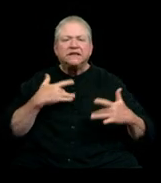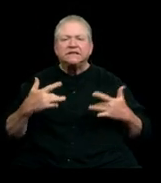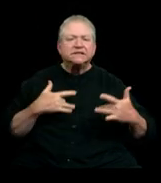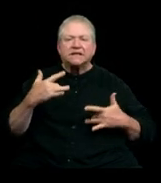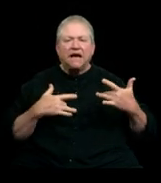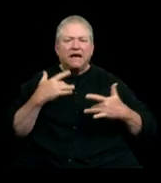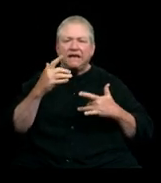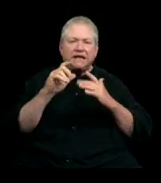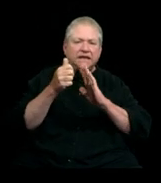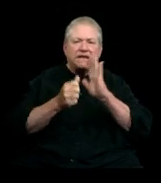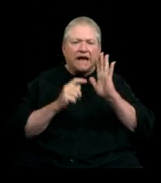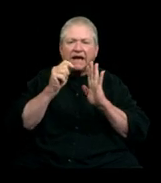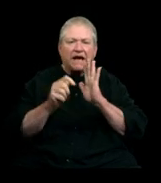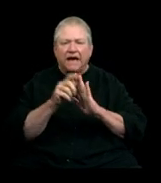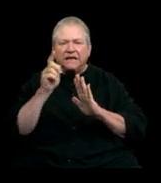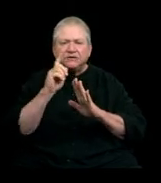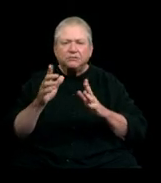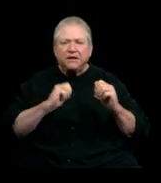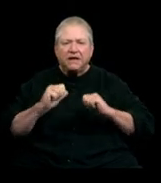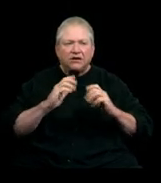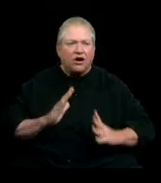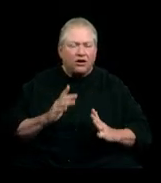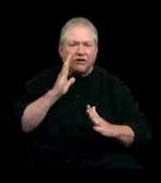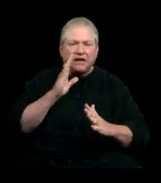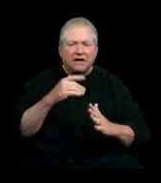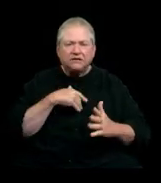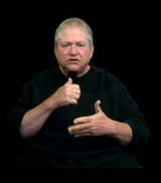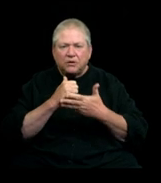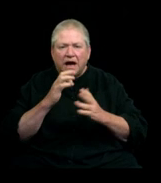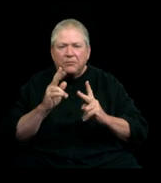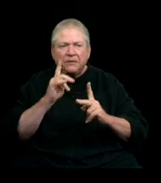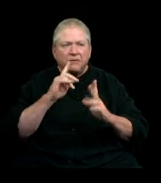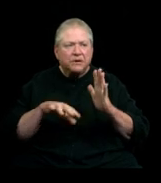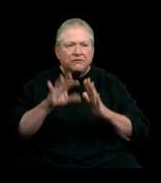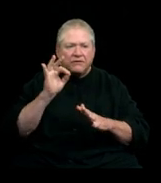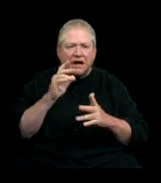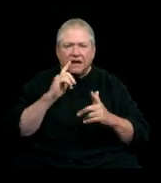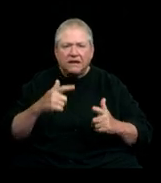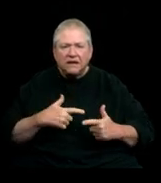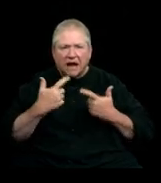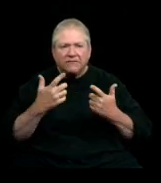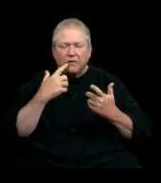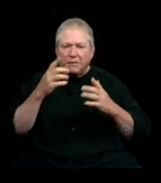The tools that we have within the Arts Enterprise and Cultural Innovation Minor help folks find a life, a way to make a creative life.